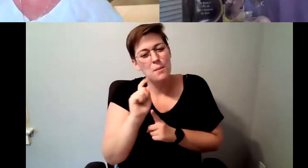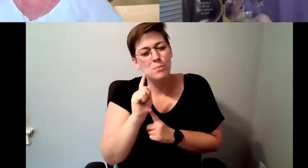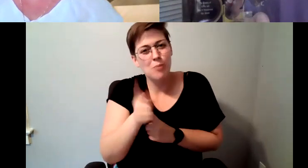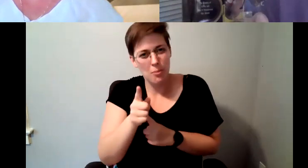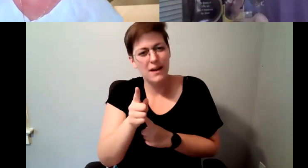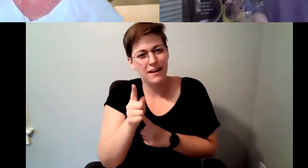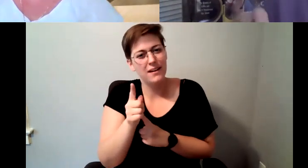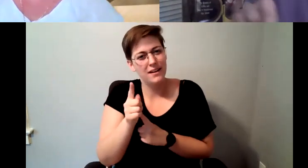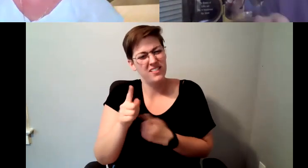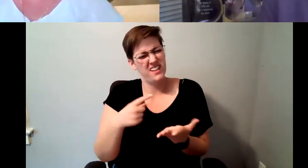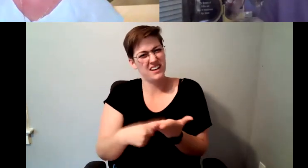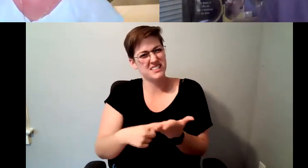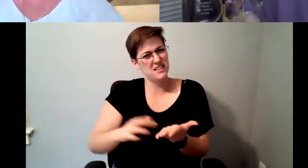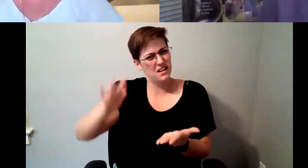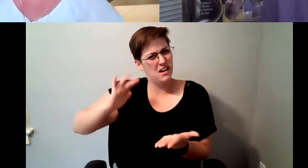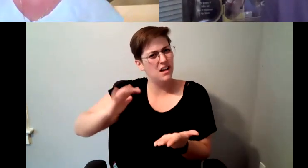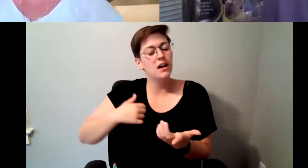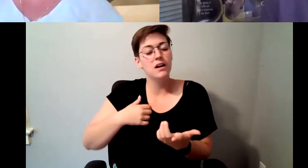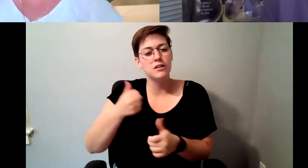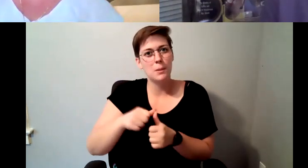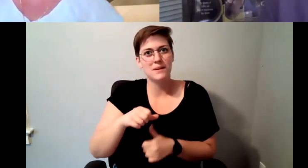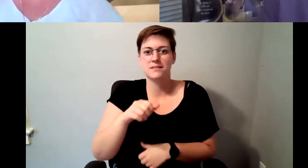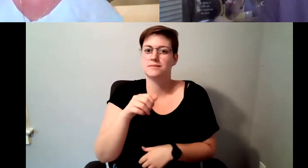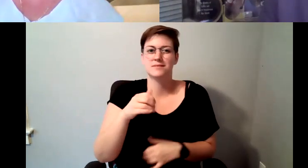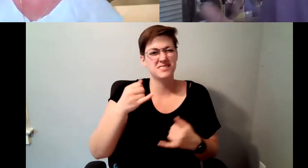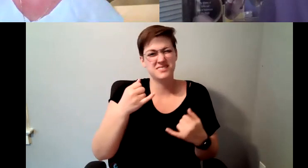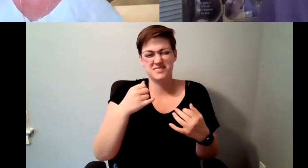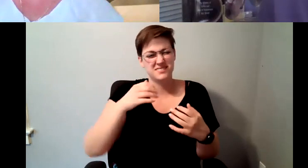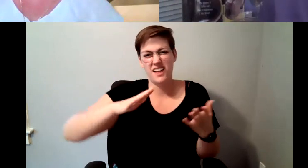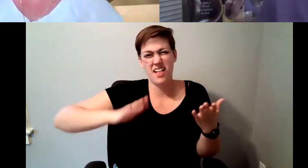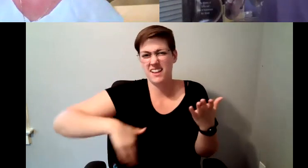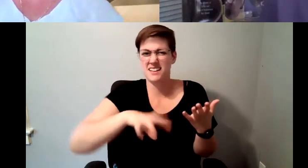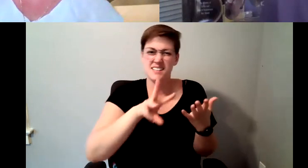which happens in in the late 60s early 70s, when this thing that we call specialty coffee.